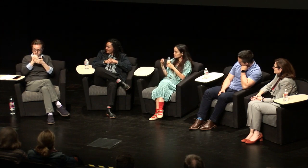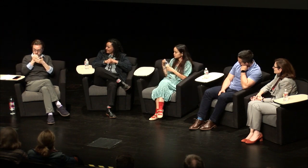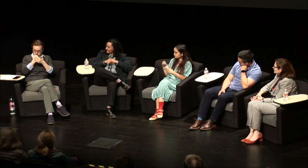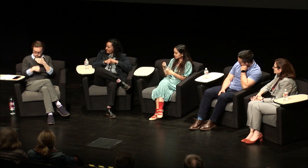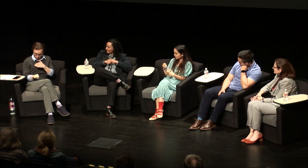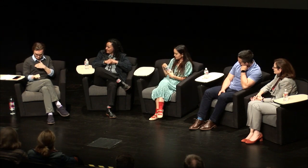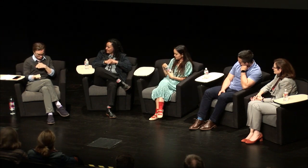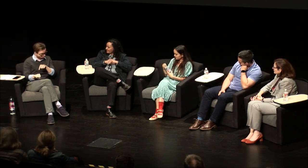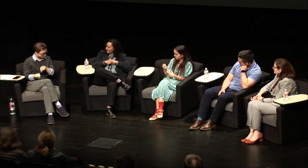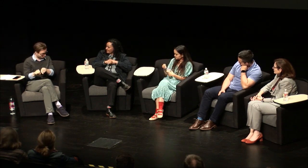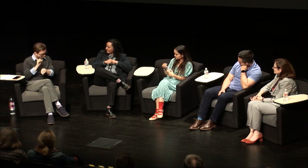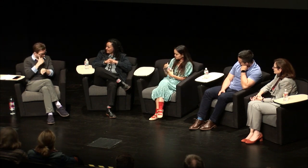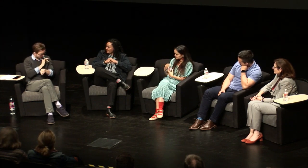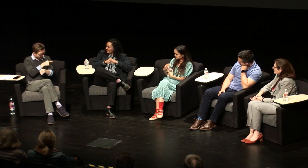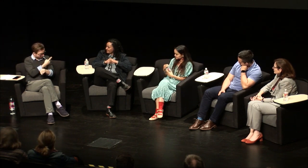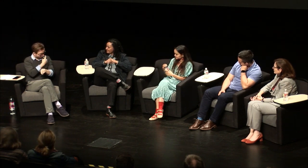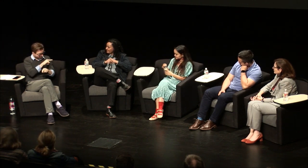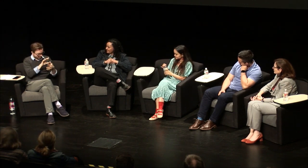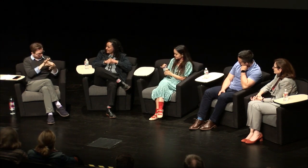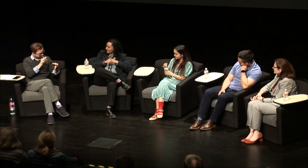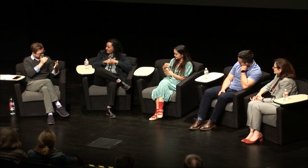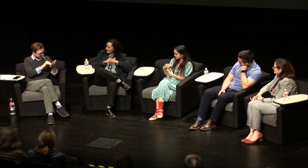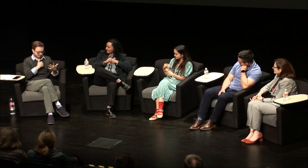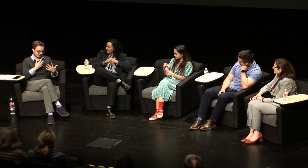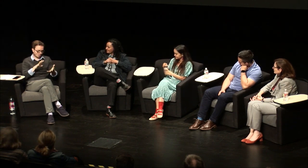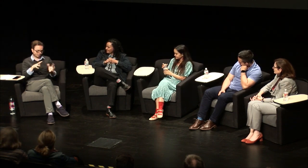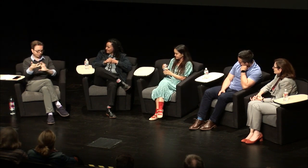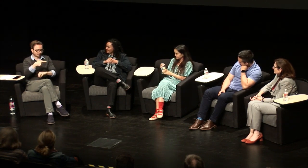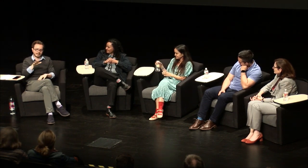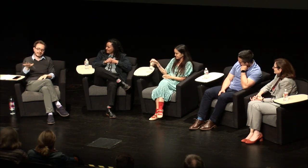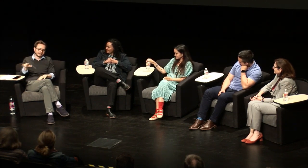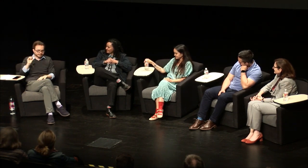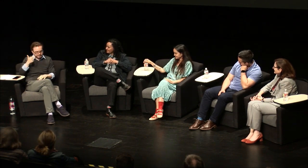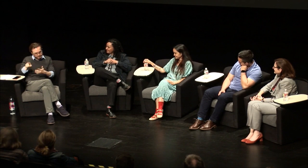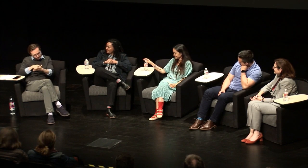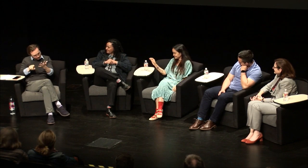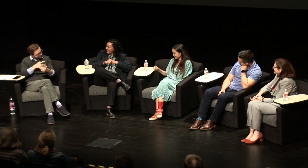the effect of so a deaf person is born - you know I don't want to screw up the